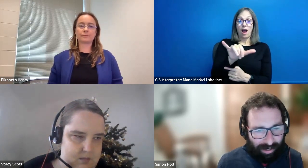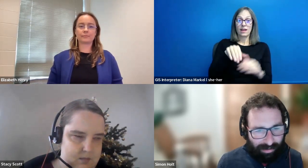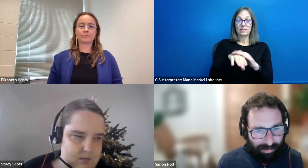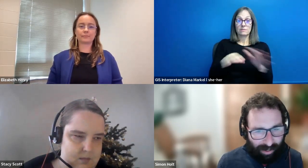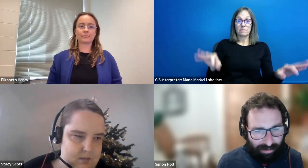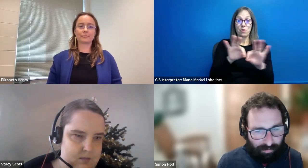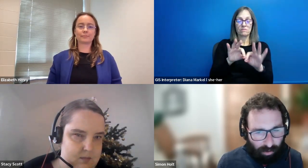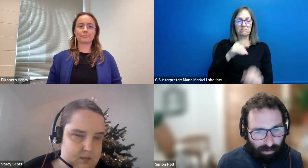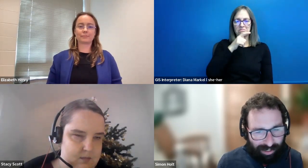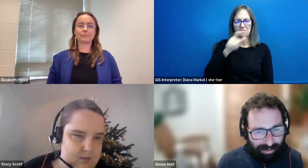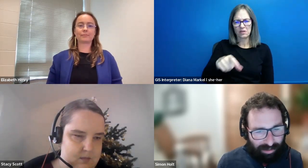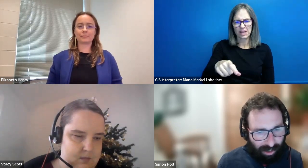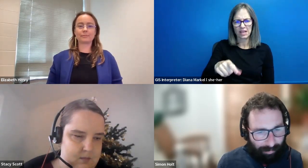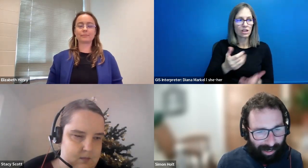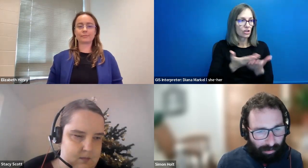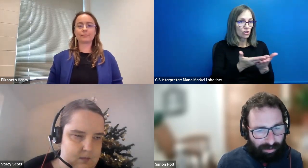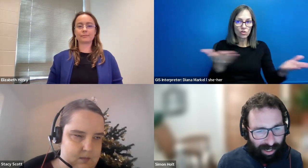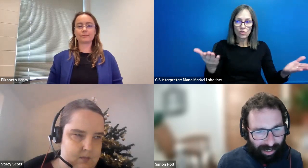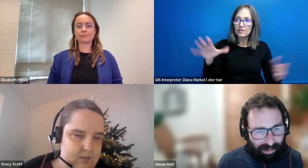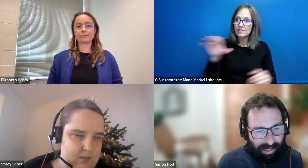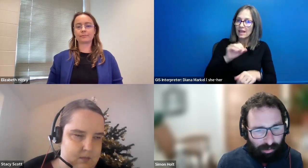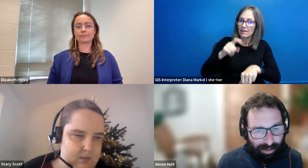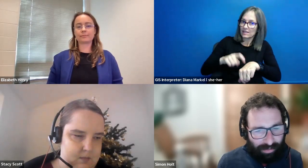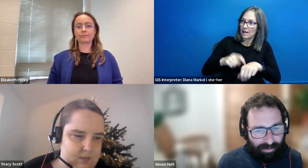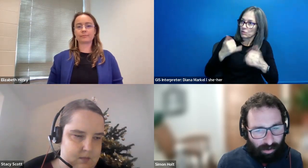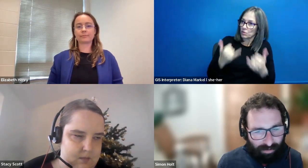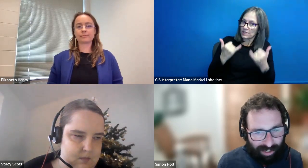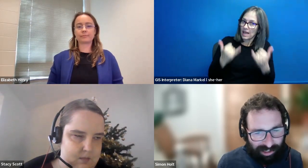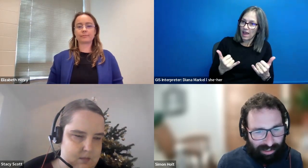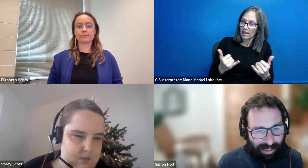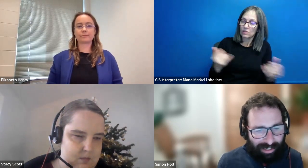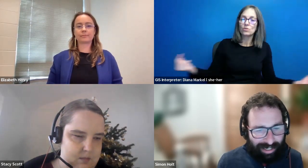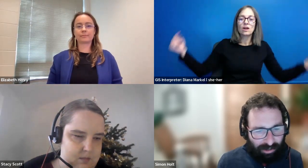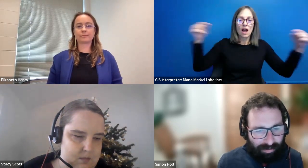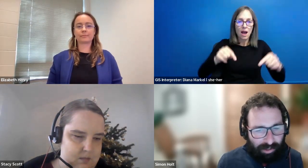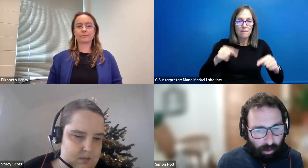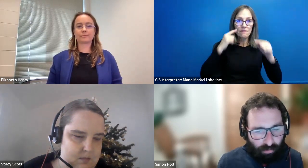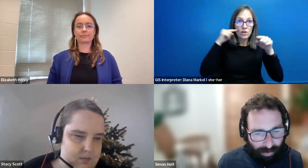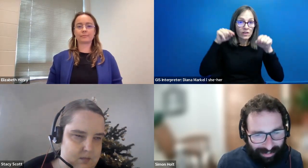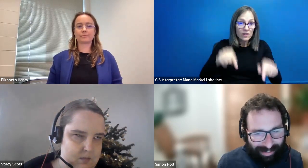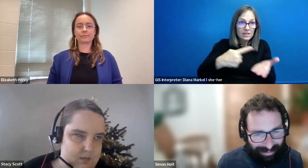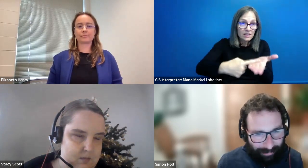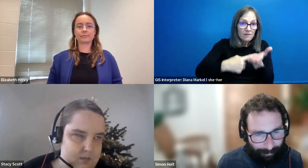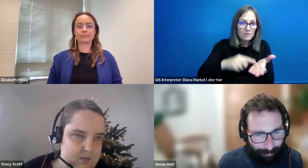Simon Holt: The fact that you've all taken the time out of your day to attend this conversation tells me that you already get it.